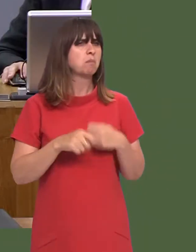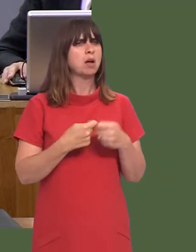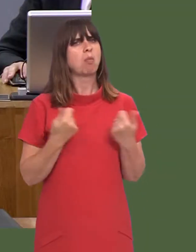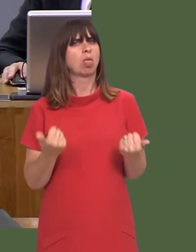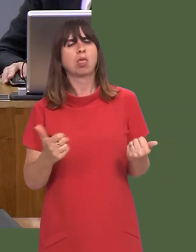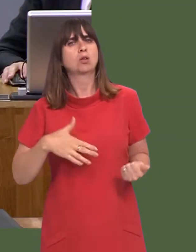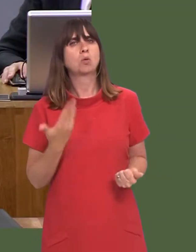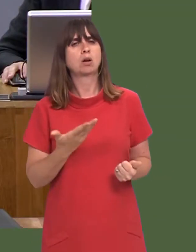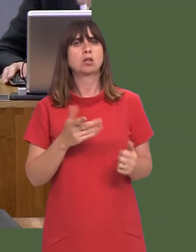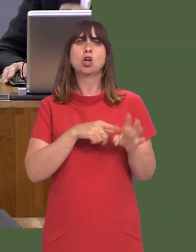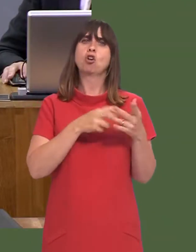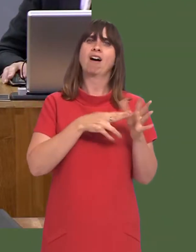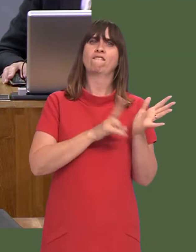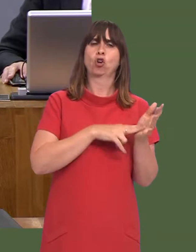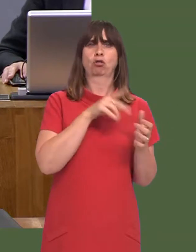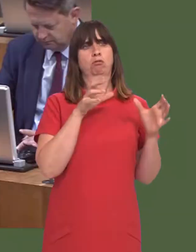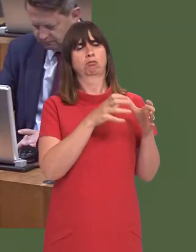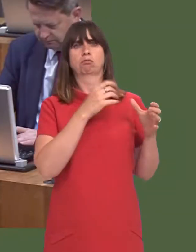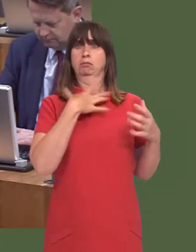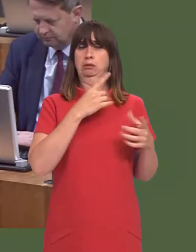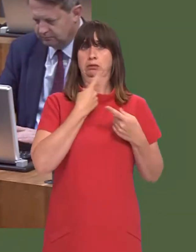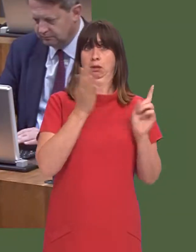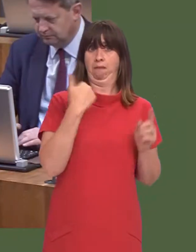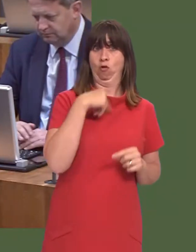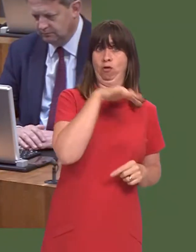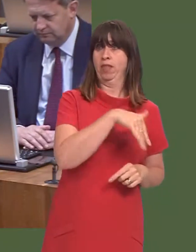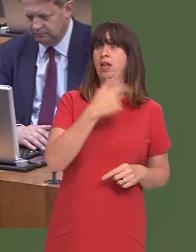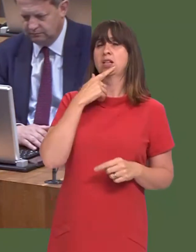As I said in answer to the Member for Arfon, redundancies should be considered as a last